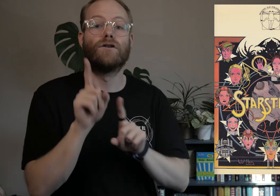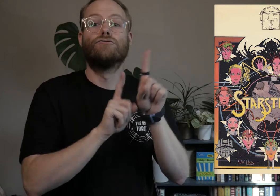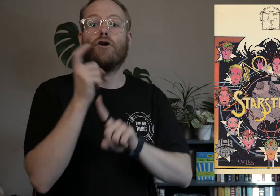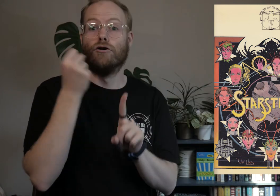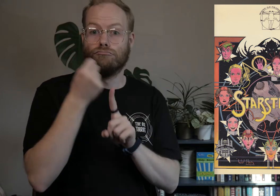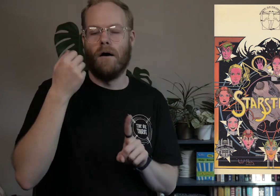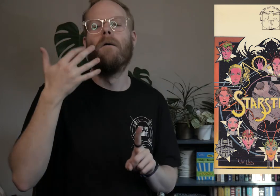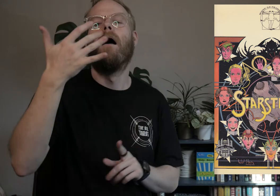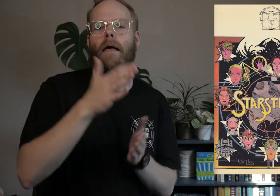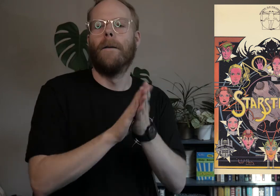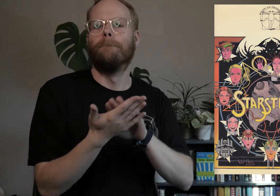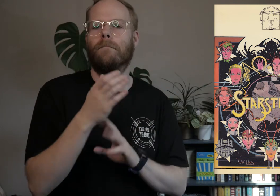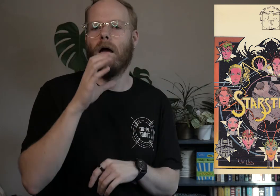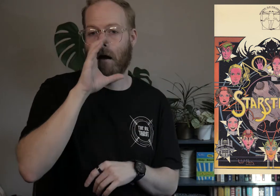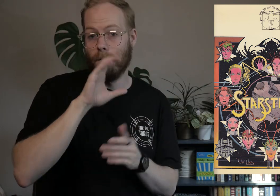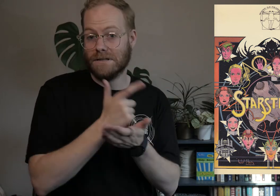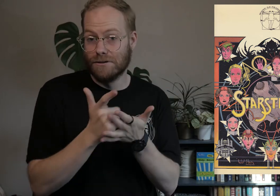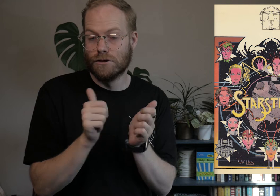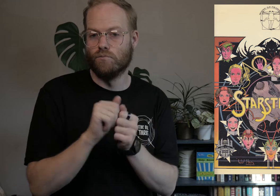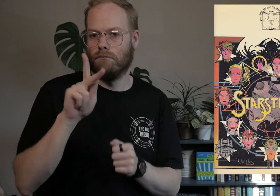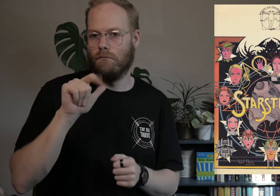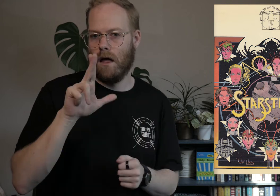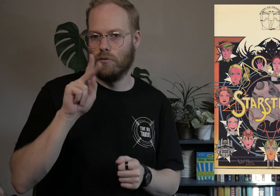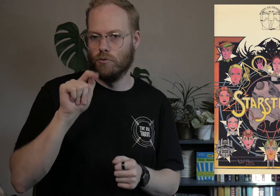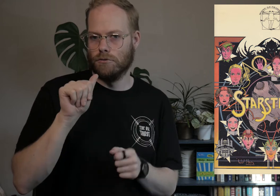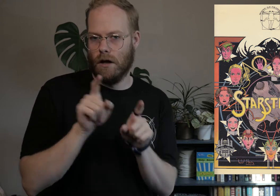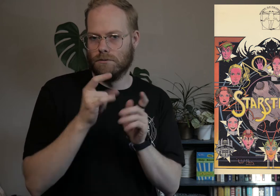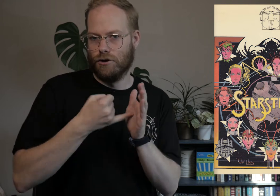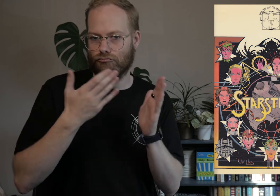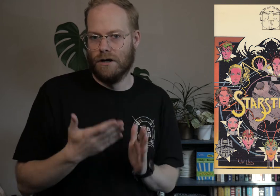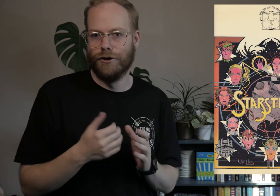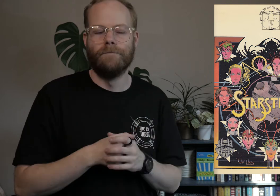Starstruck was eventually turned into a comic series with Kaluta as the illustrator,